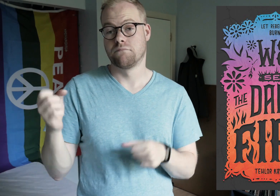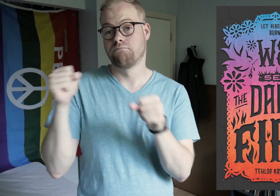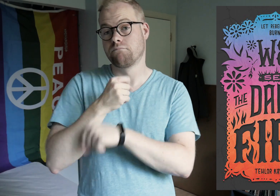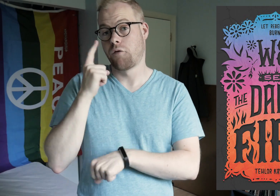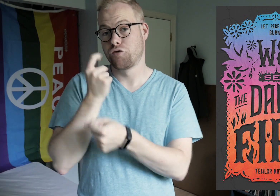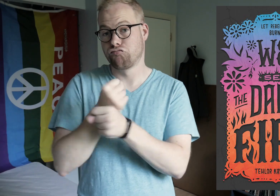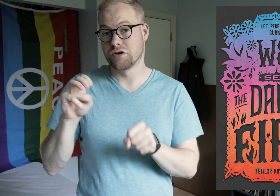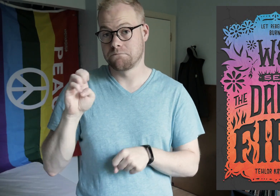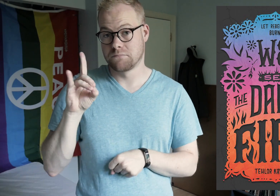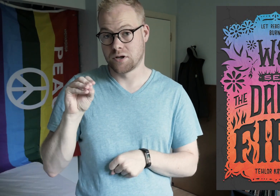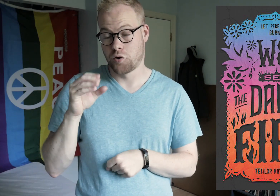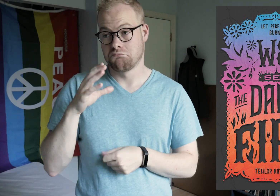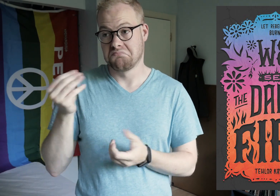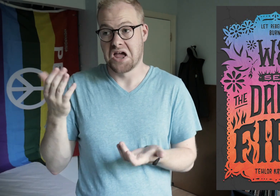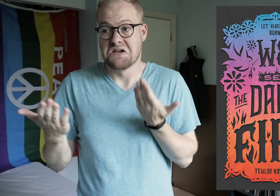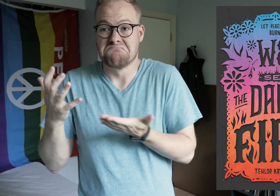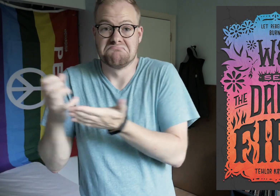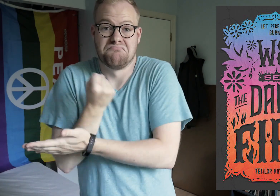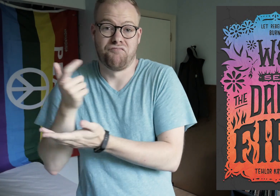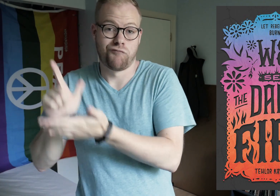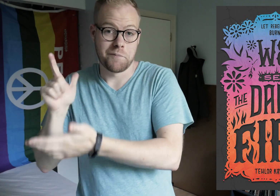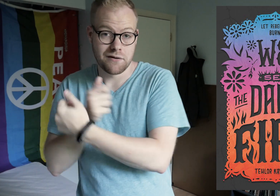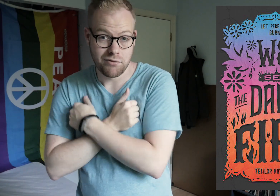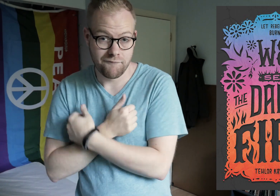or fight for a free Medio and a chance at a forbidden love?